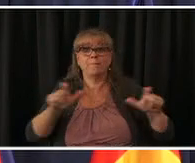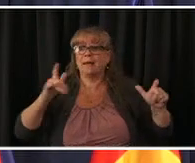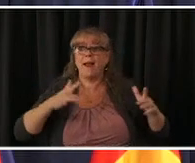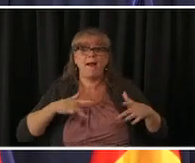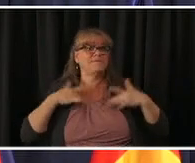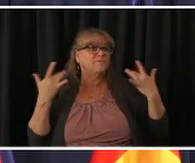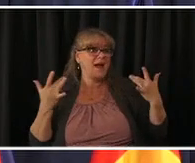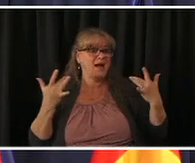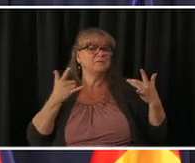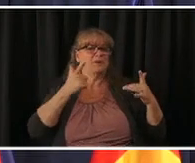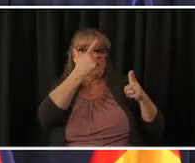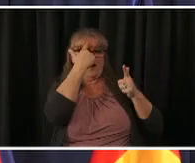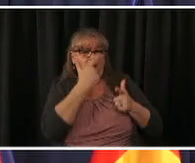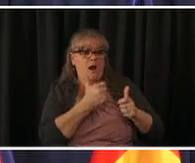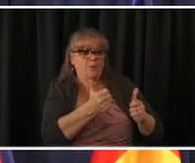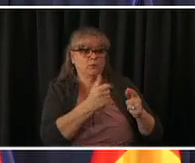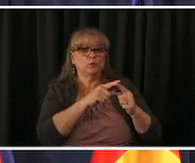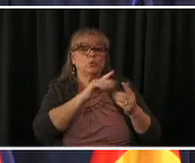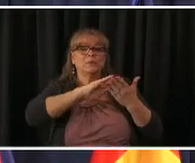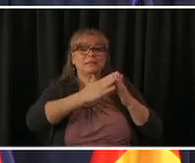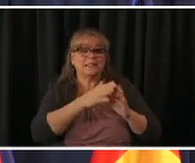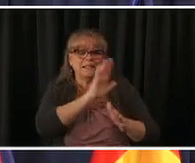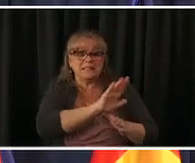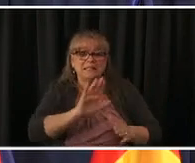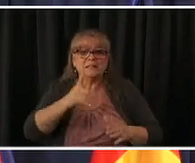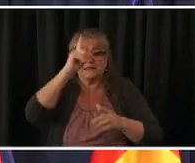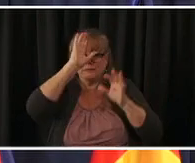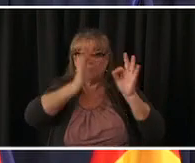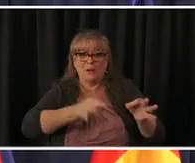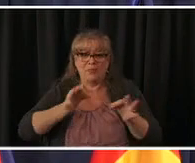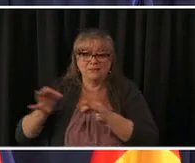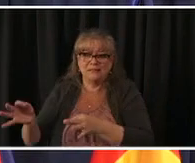extension of that mask order to get us to that point where we more formally devolve the authority